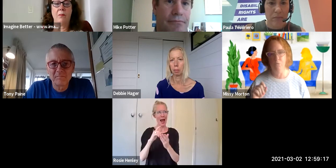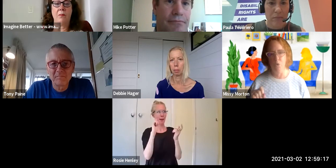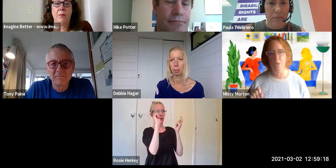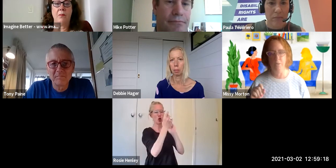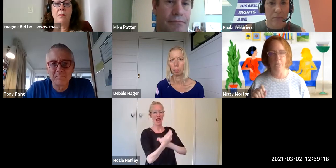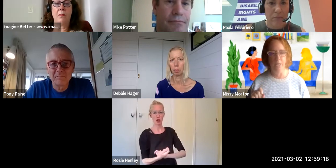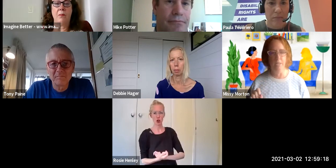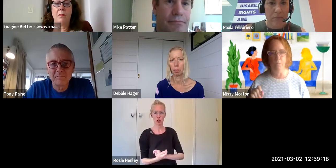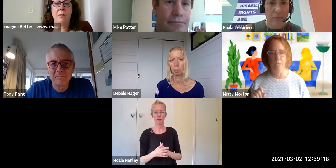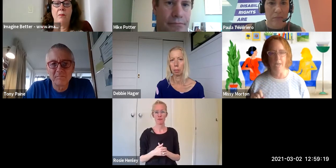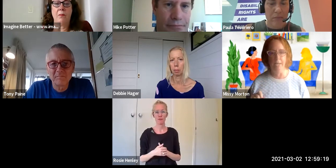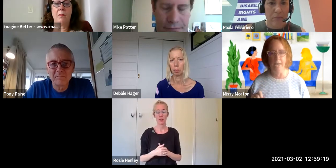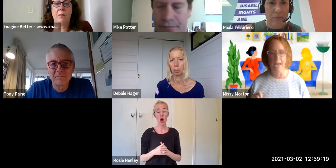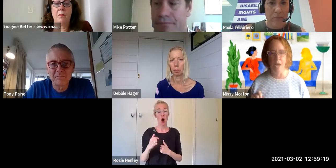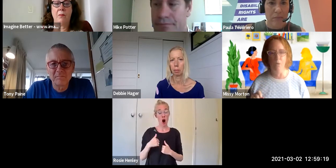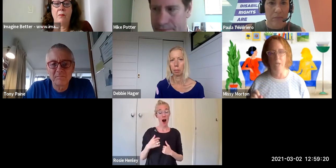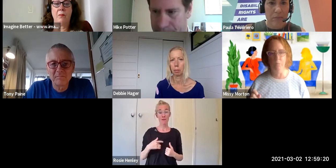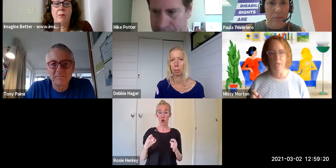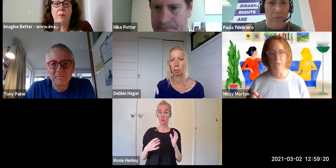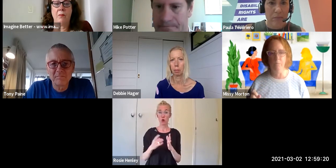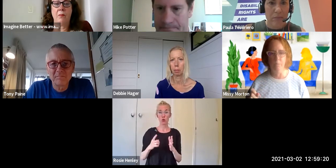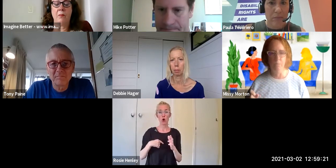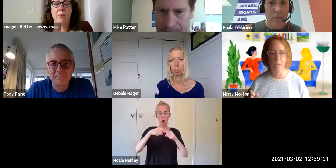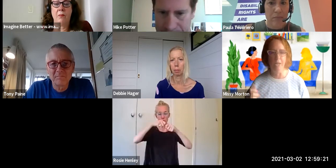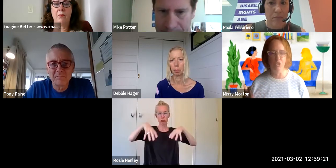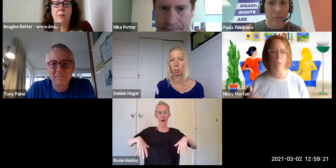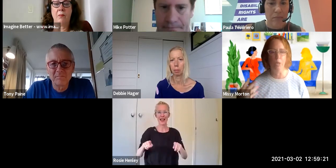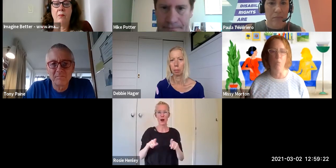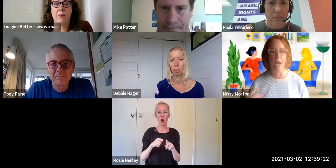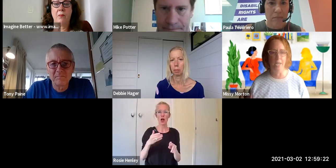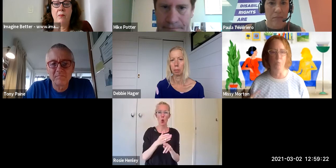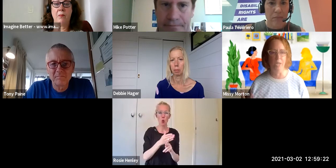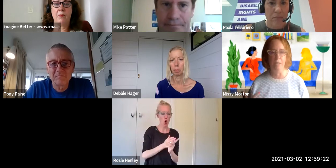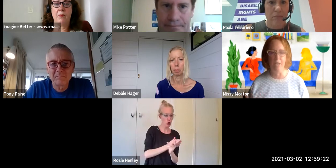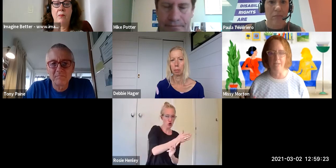work that need to be done and how we could be each chipping away at each piece of that,